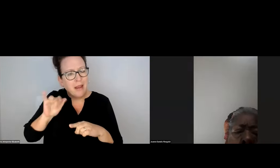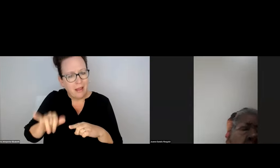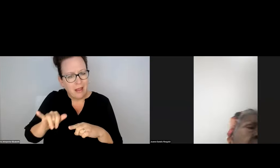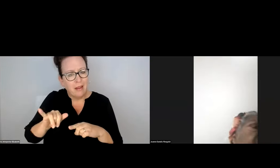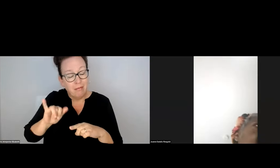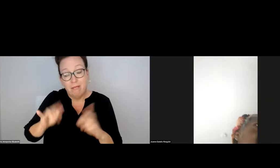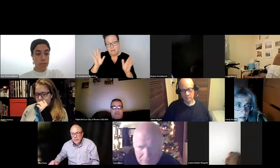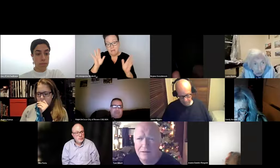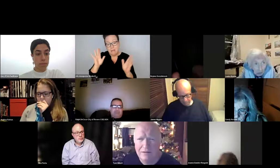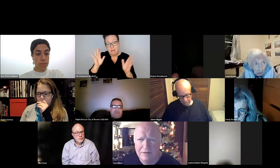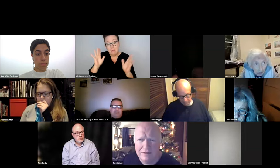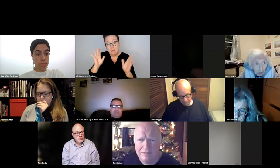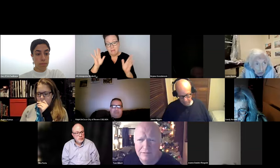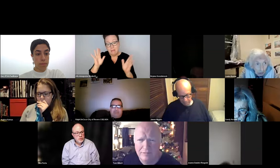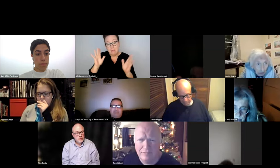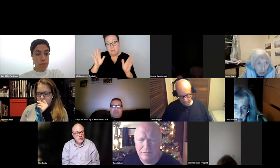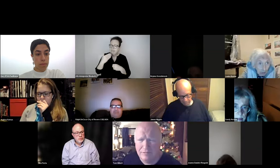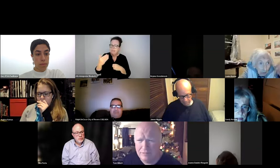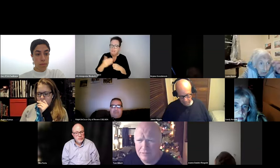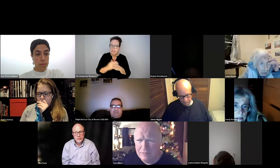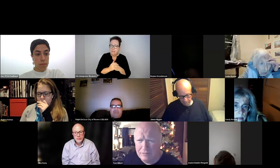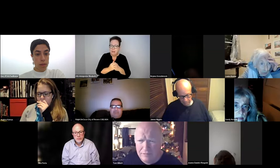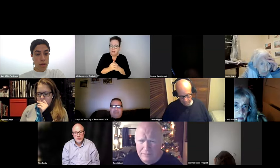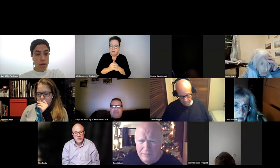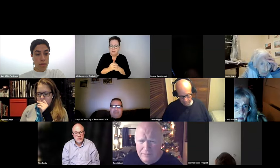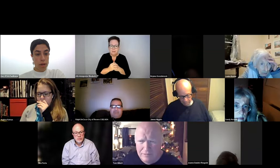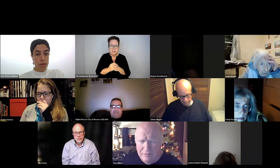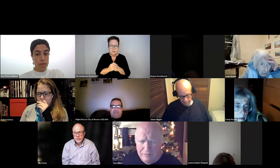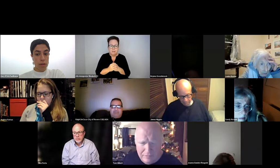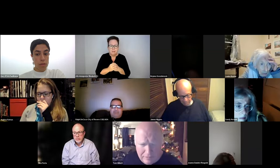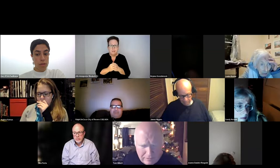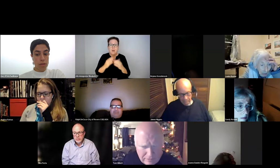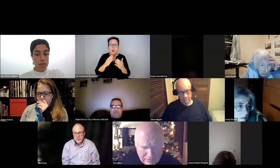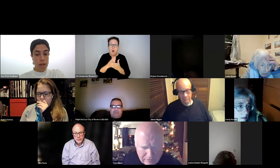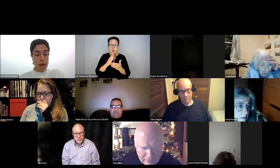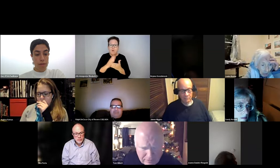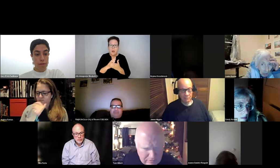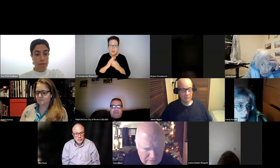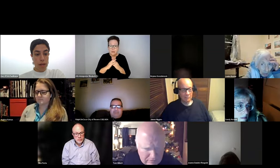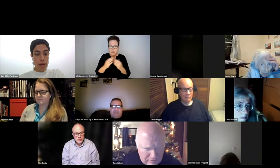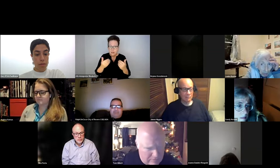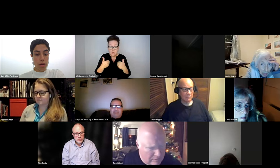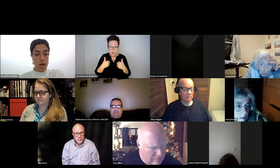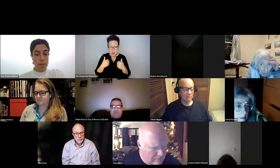DEPENDING ON IT. THAT'S ALL I HAVE TO SAY. THANKS, JOANNE.